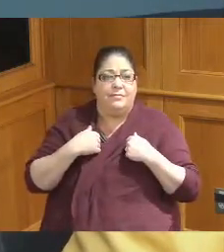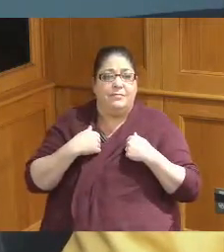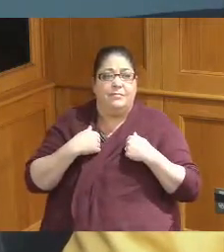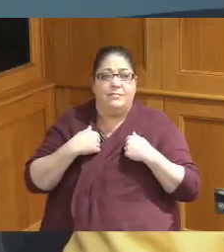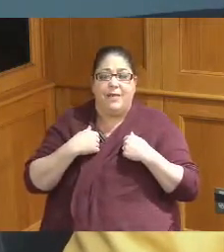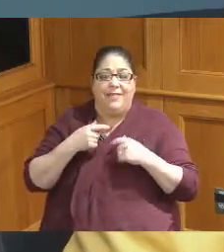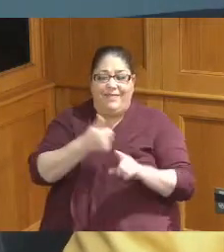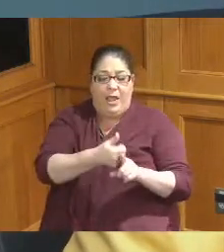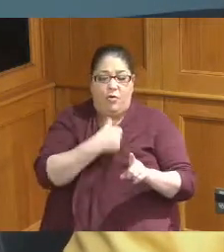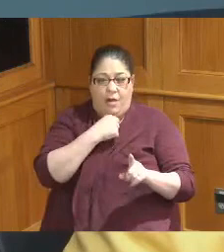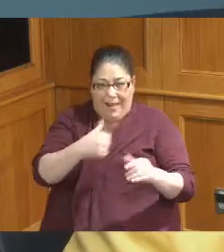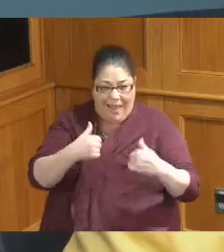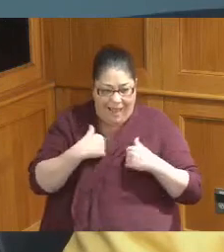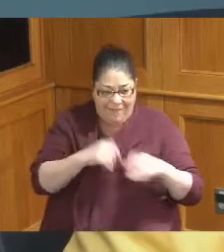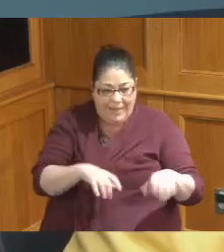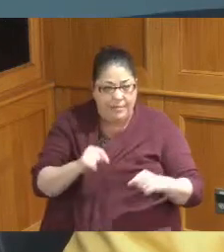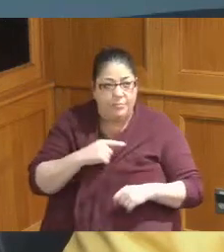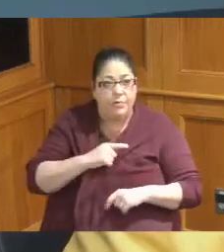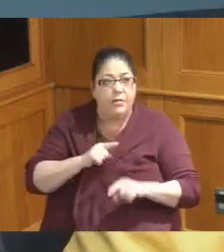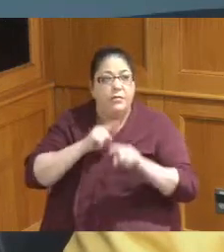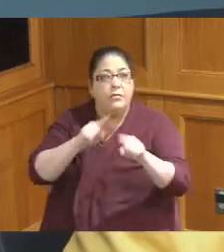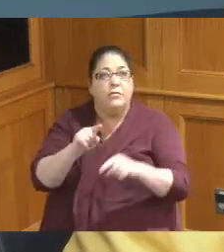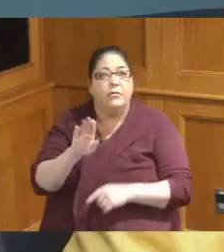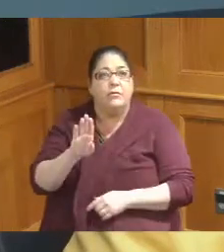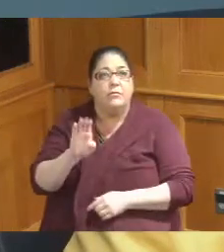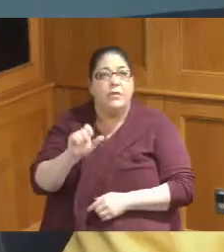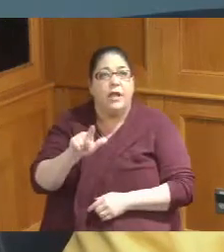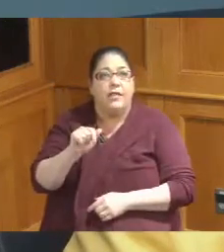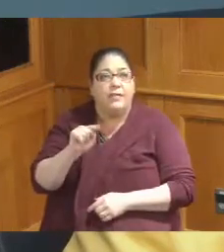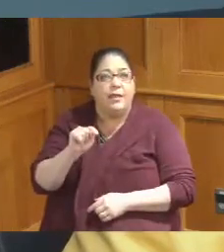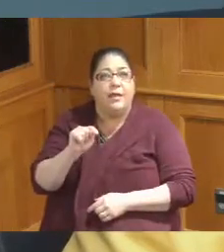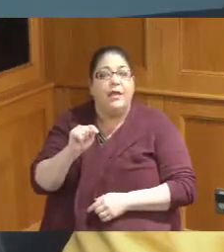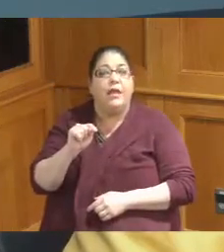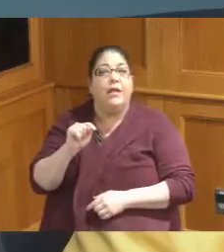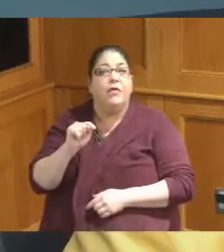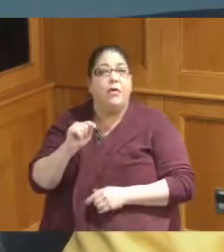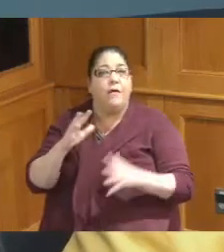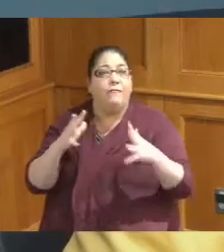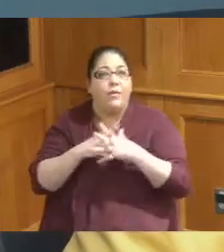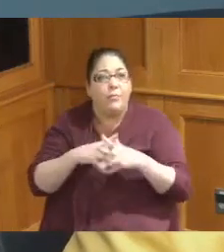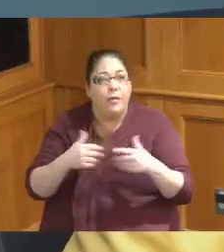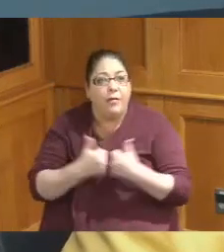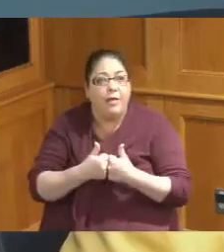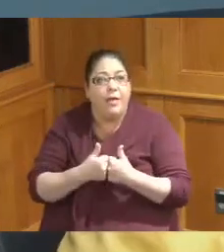and if you're interested in going to a ballet or a football game or a concert now to me in my head